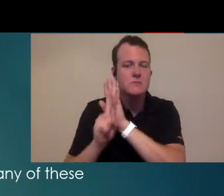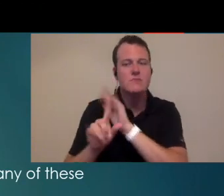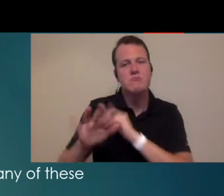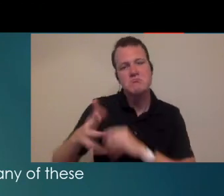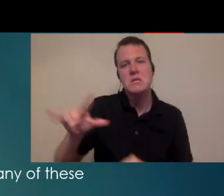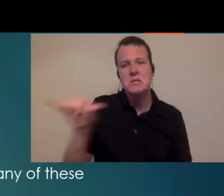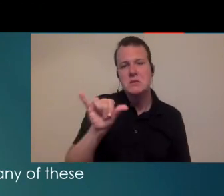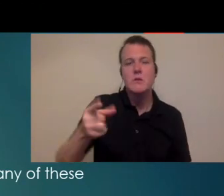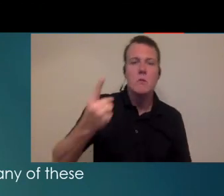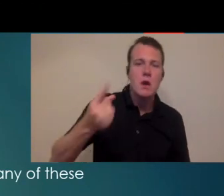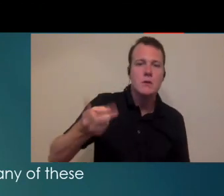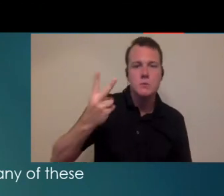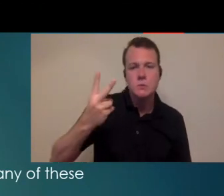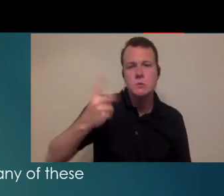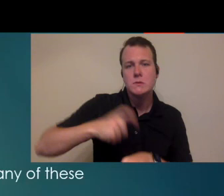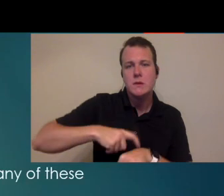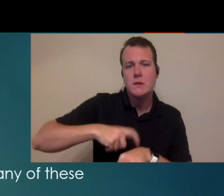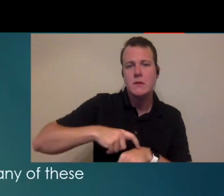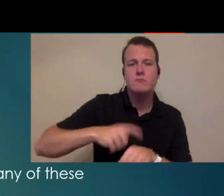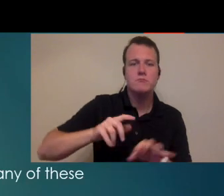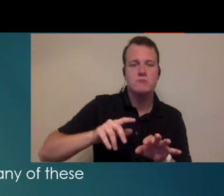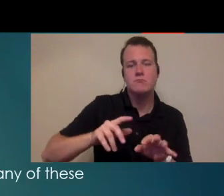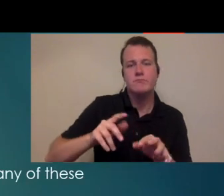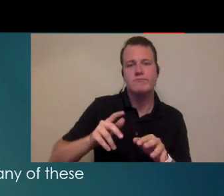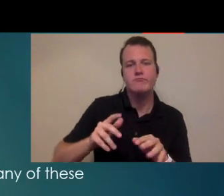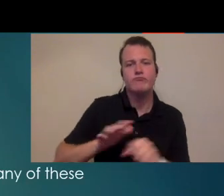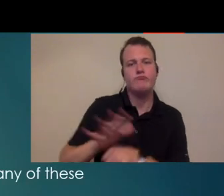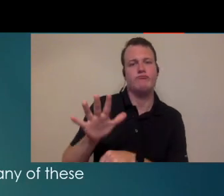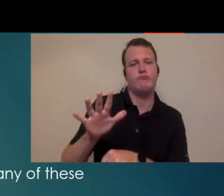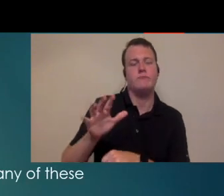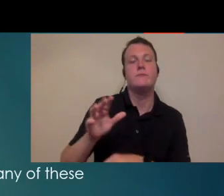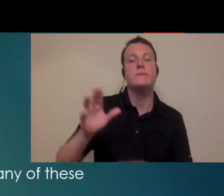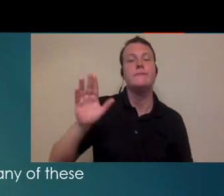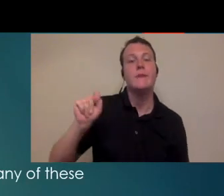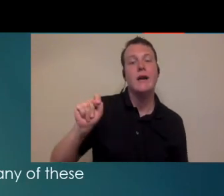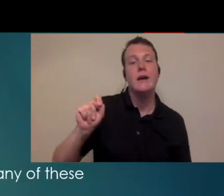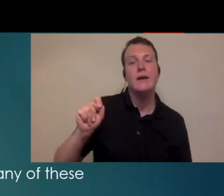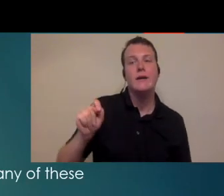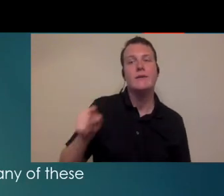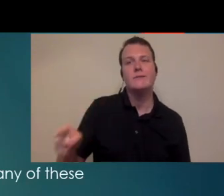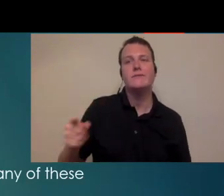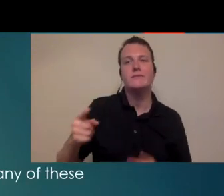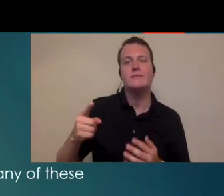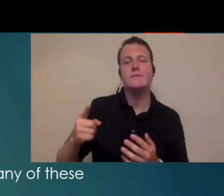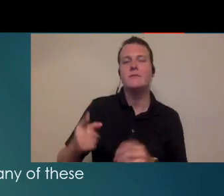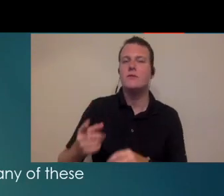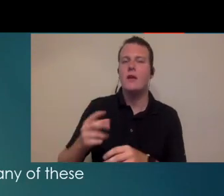consults are sort of one or two time things however they do tend to result in